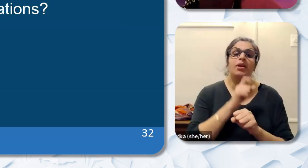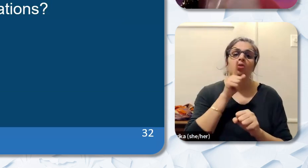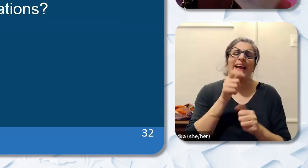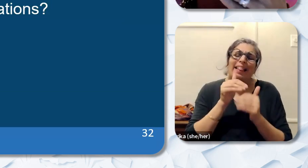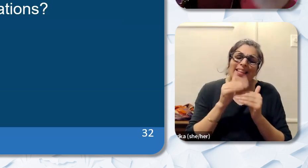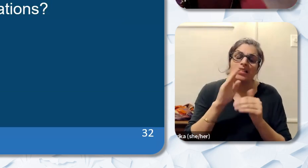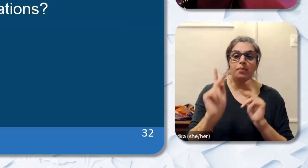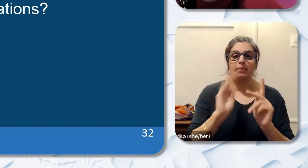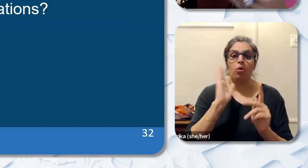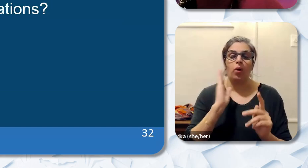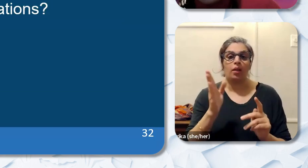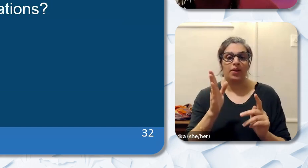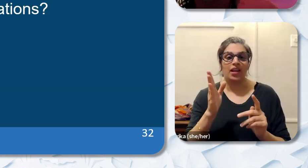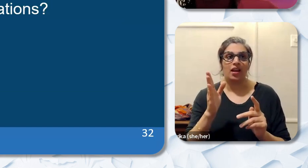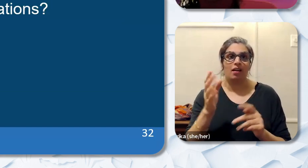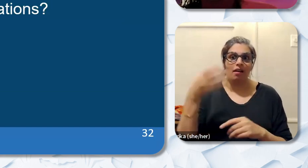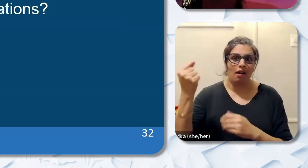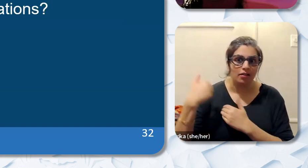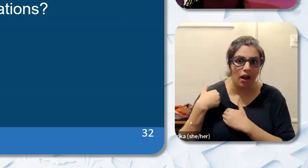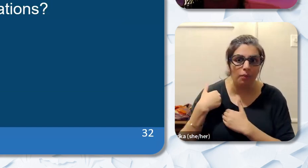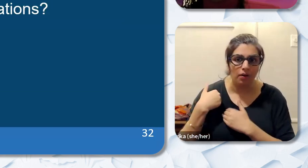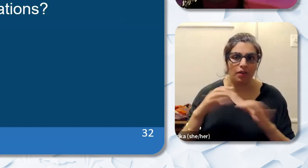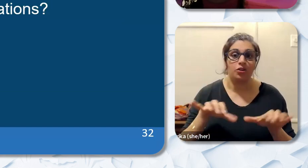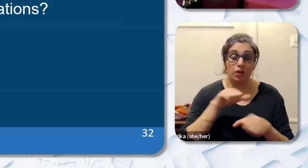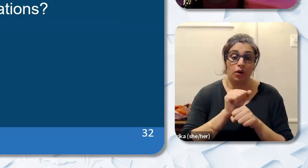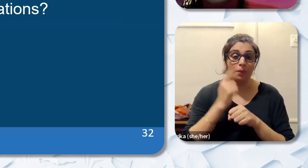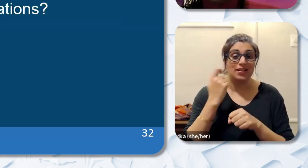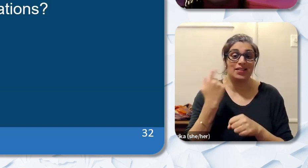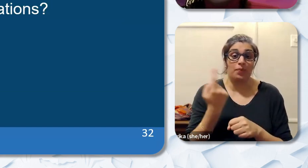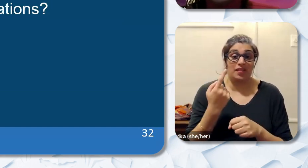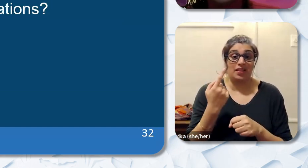people will be doing this work because it's something that they'll be held accountable